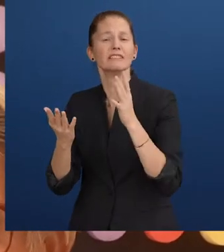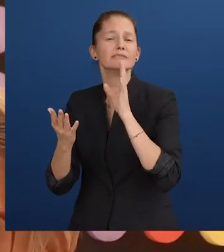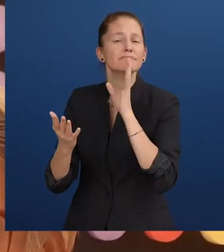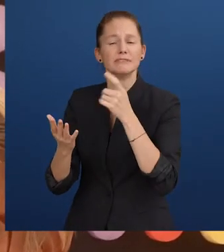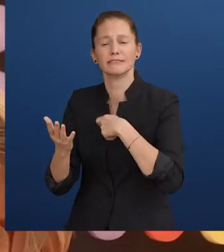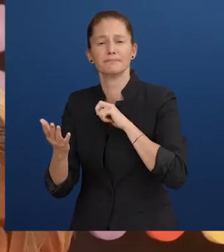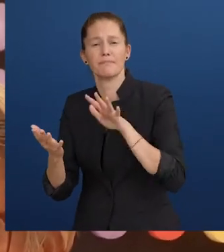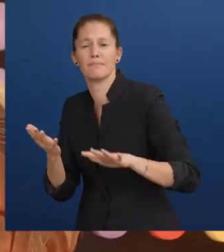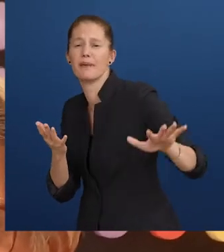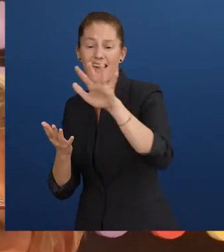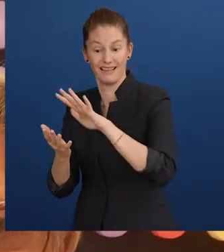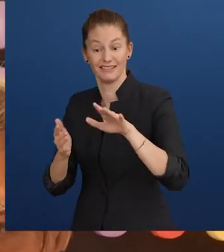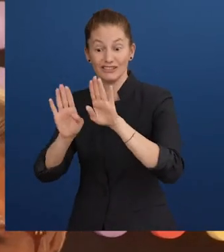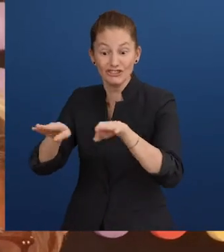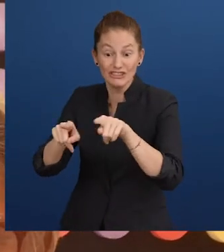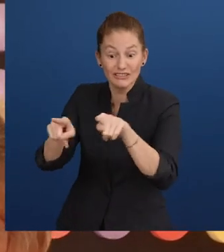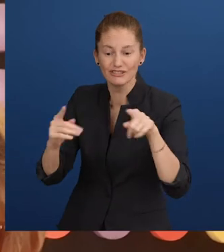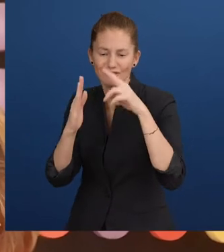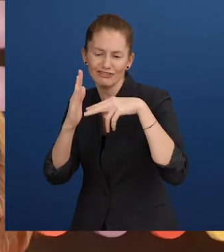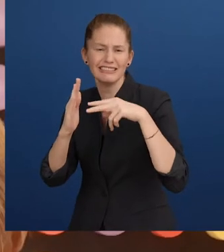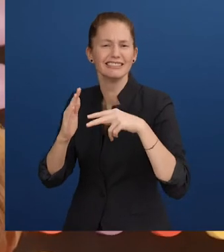of children from the Spanish-speaking world.”